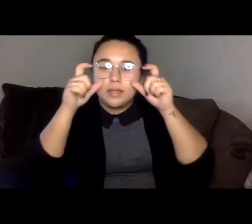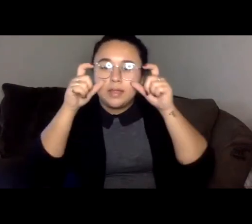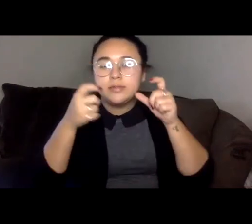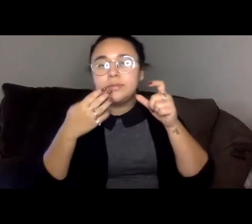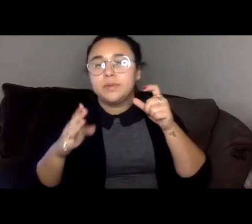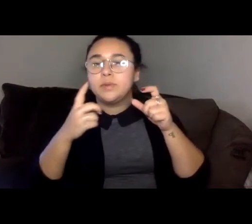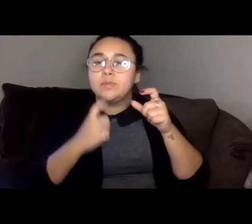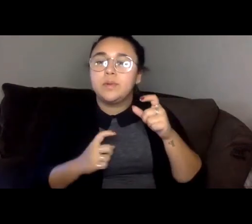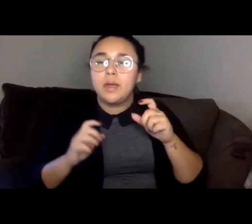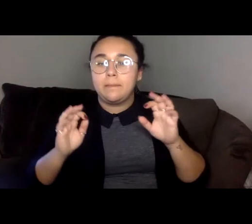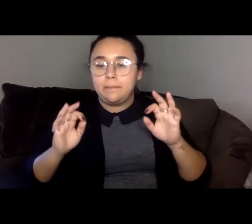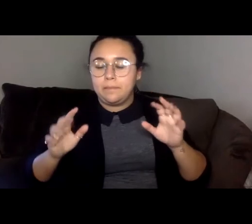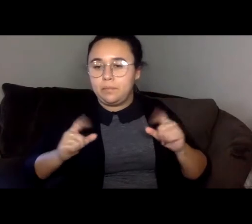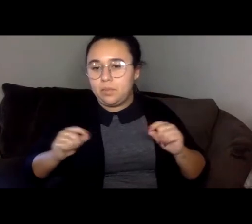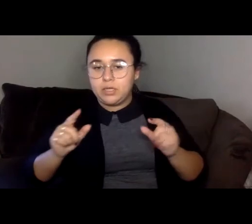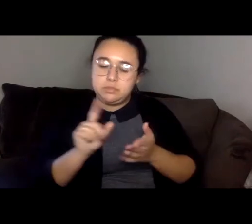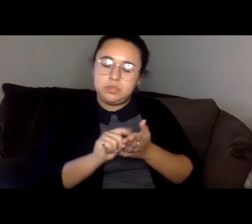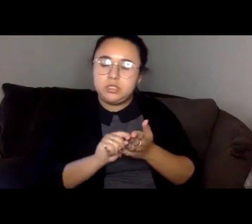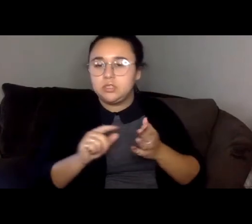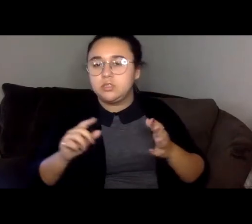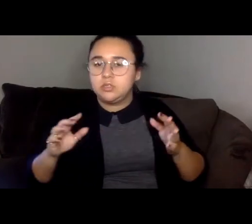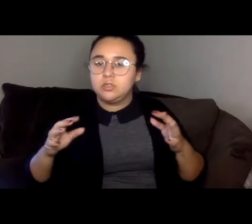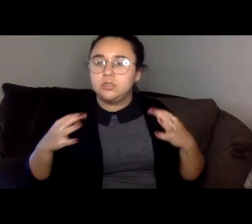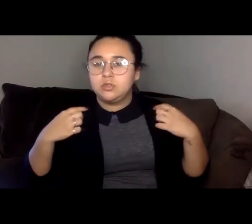and there are a number of photos on the wall behind me.